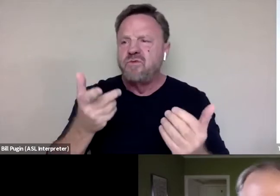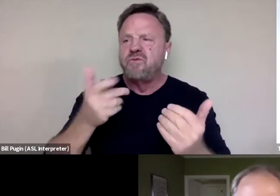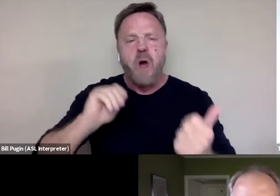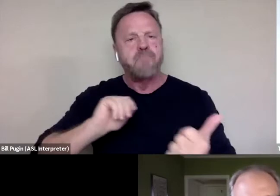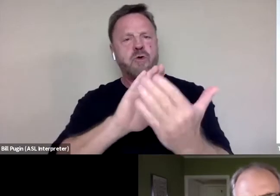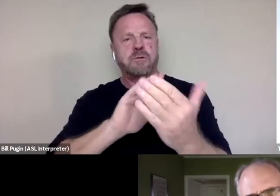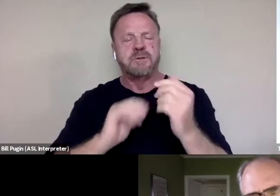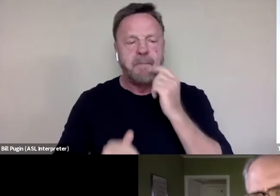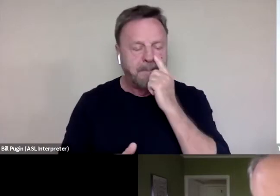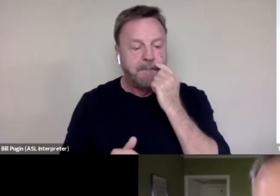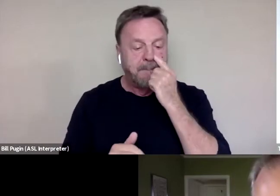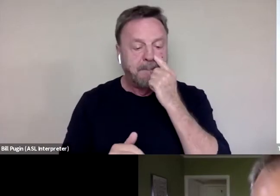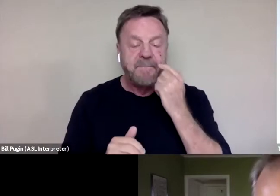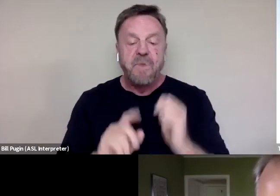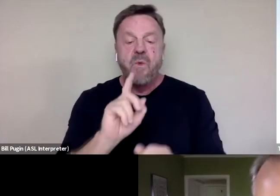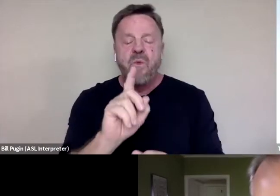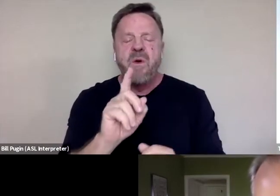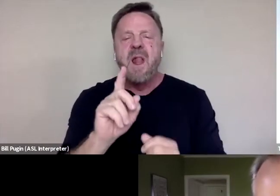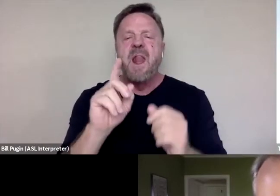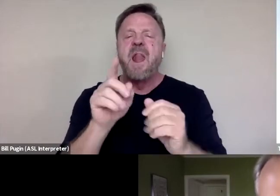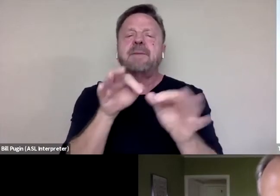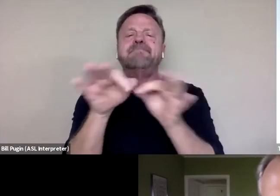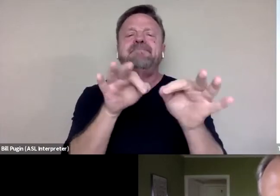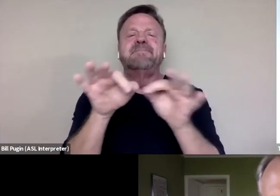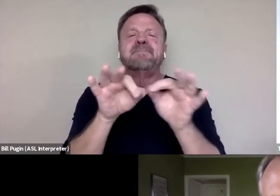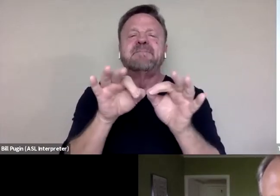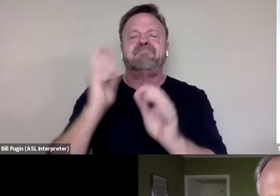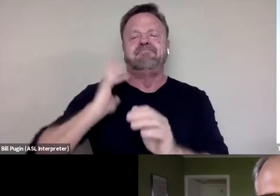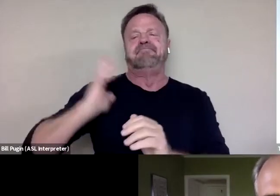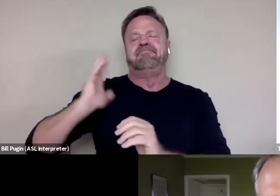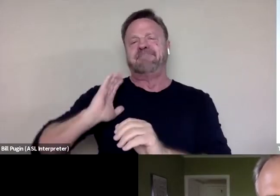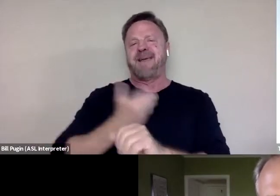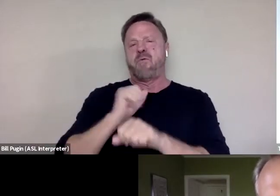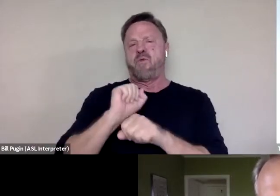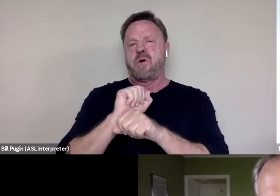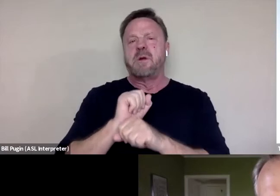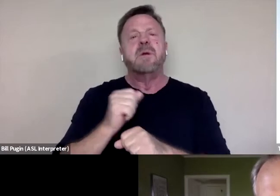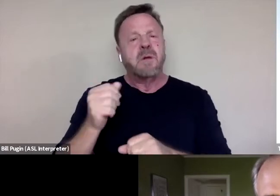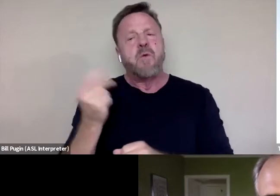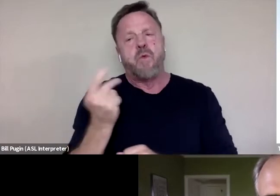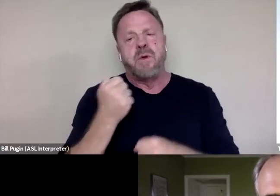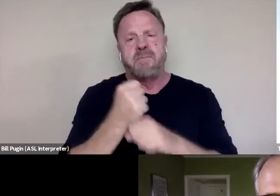Well, let me give you a little bit of a backstory about our work. I mean, we've made a number of films about sexual assault.